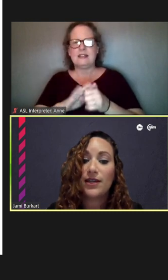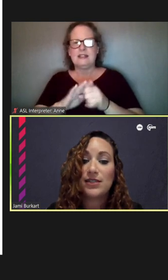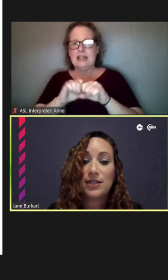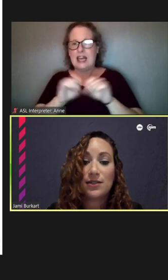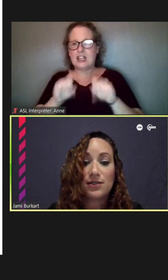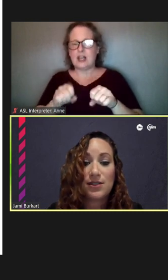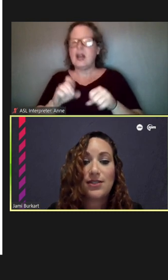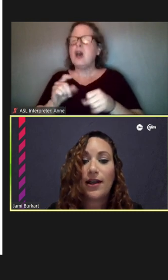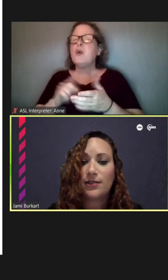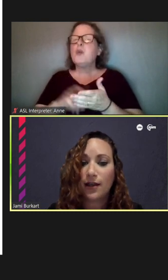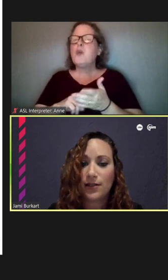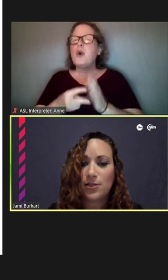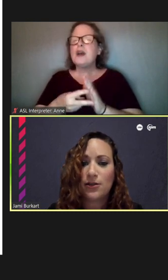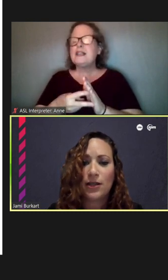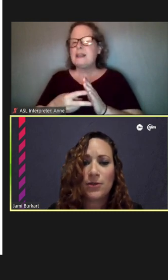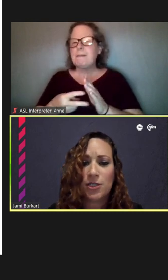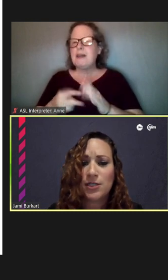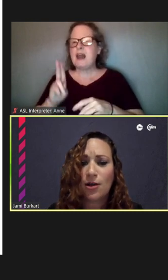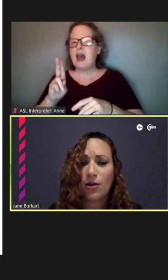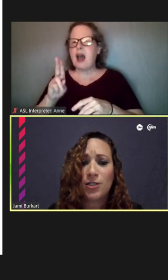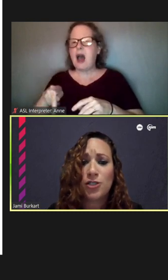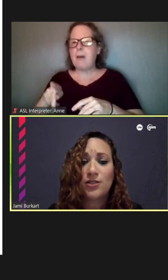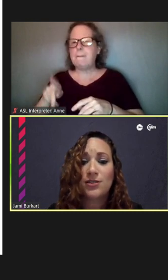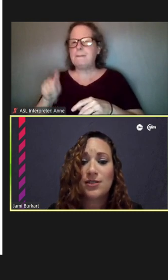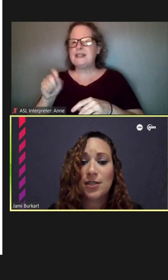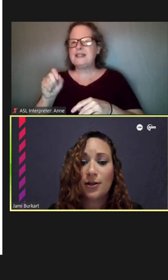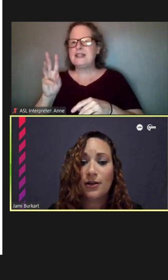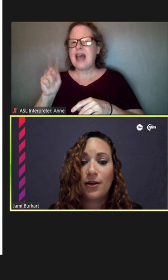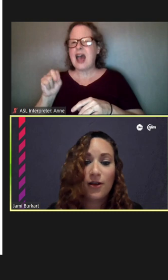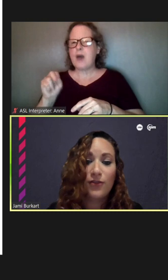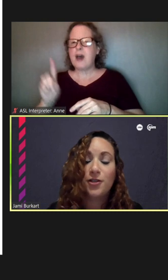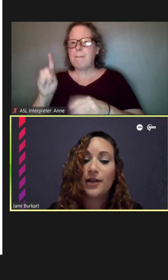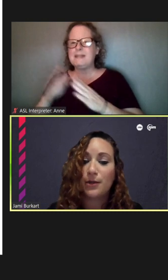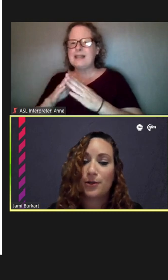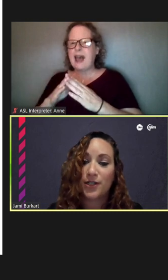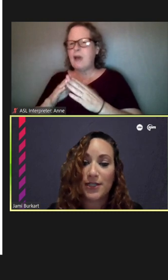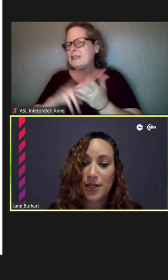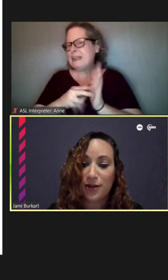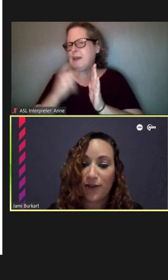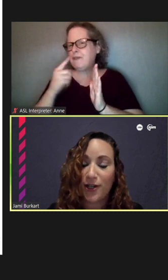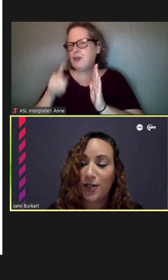of the ideas, guidelines or images that artists should consider for your Neighborhood Identifier?